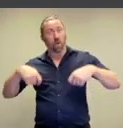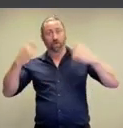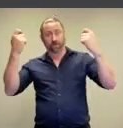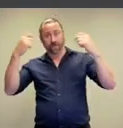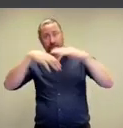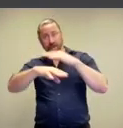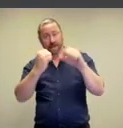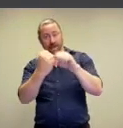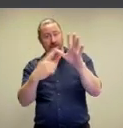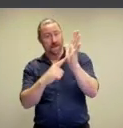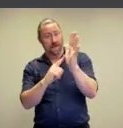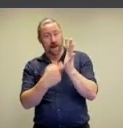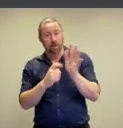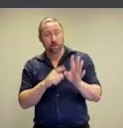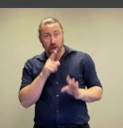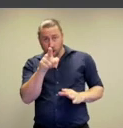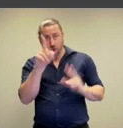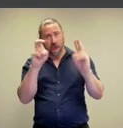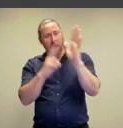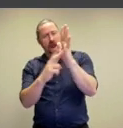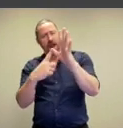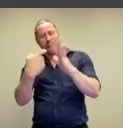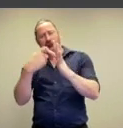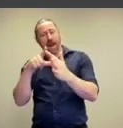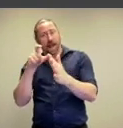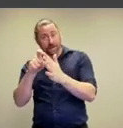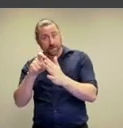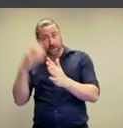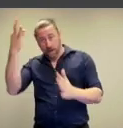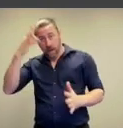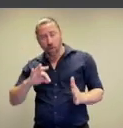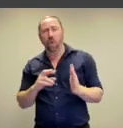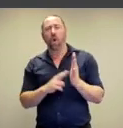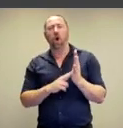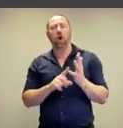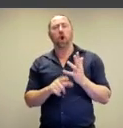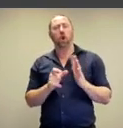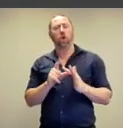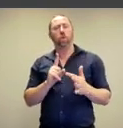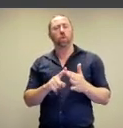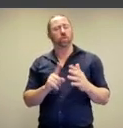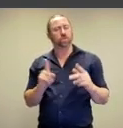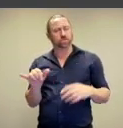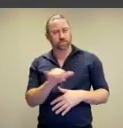took off your clothes in the gallery,